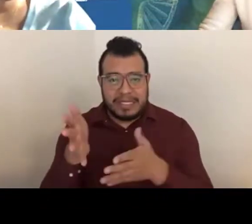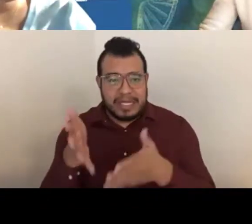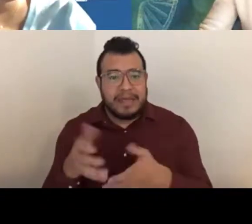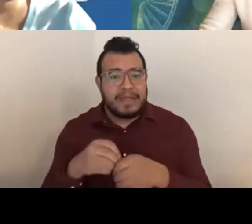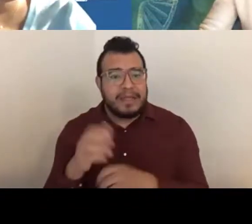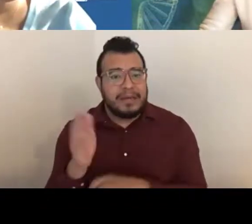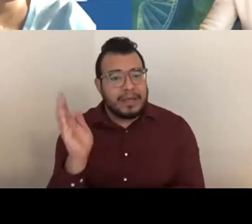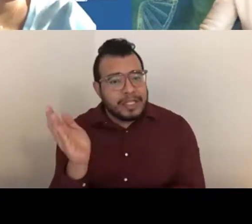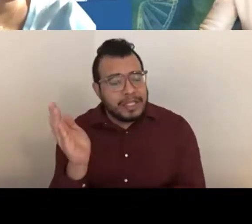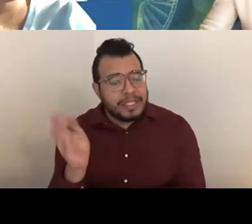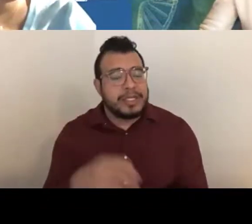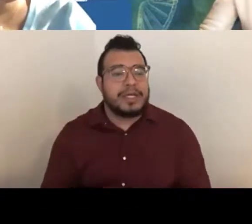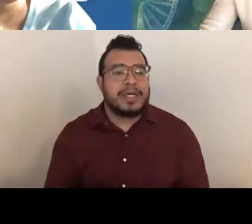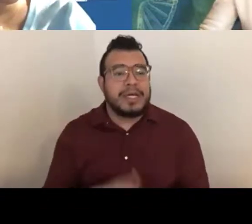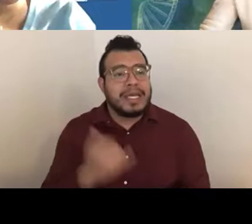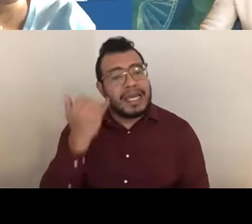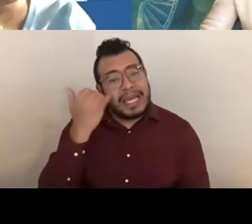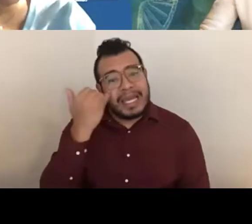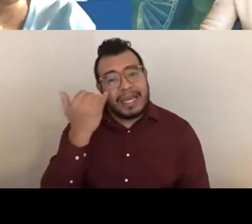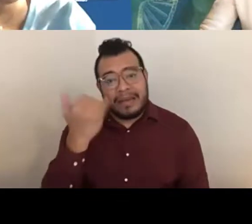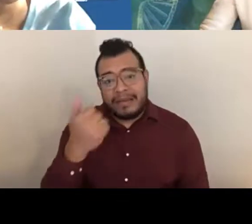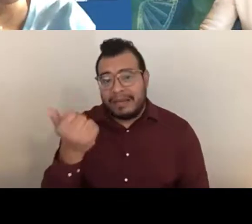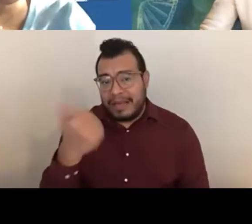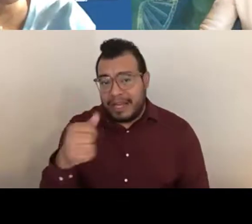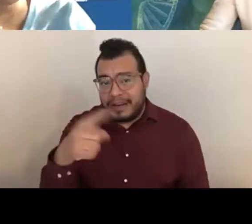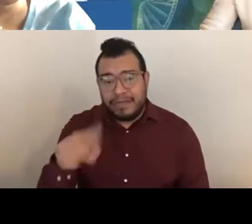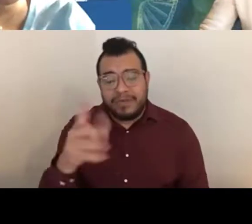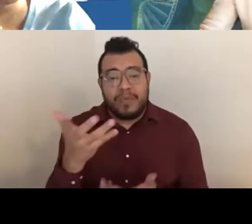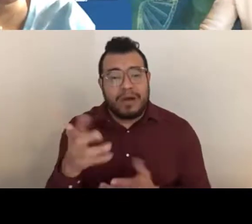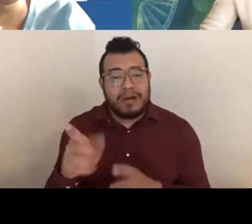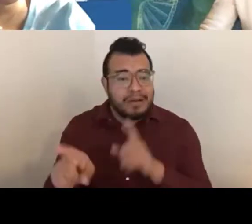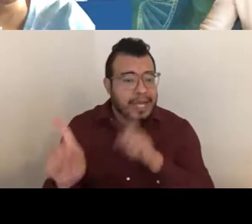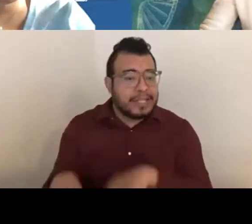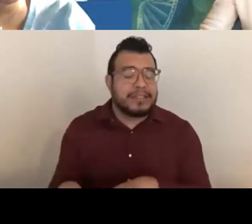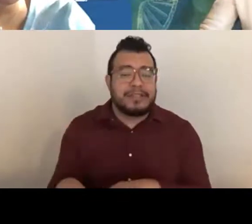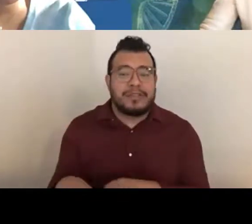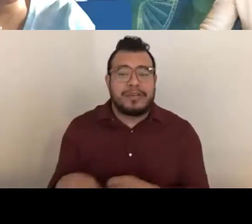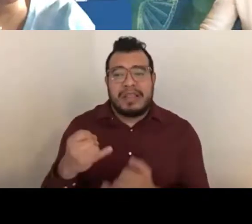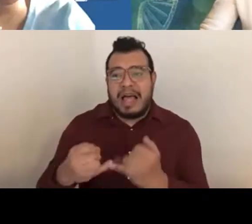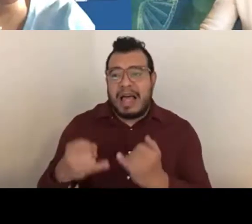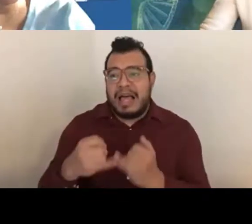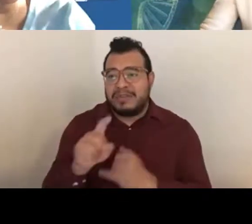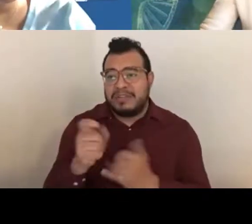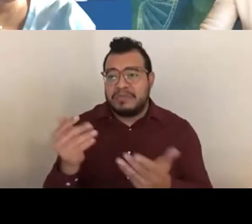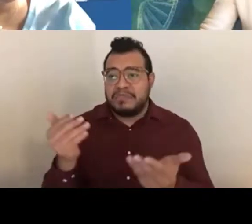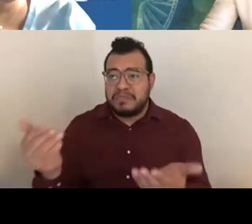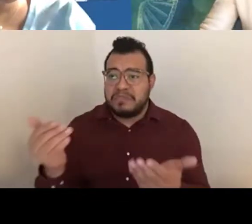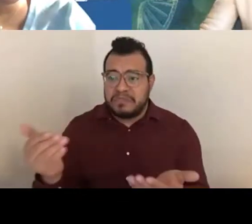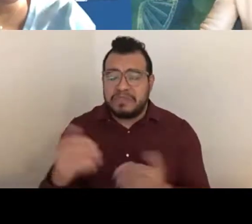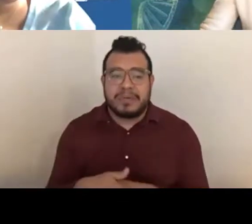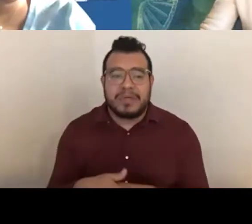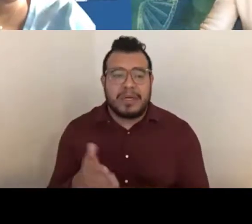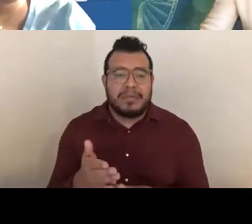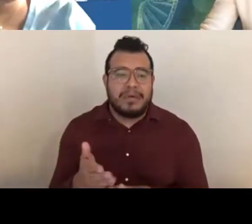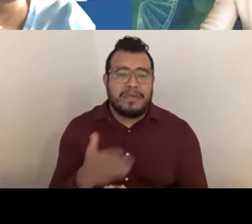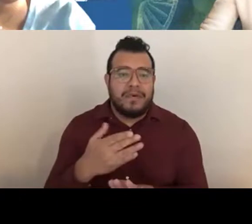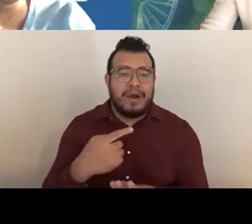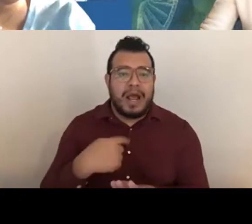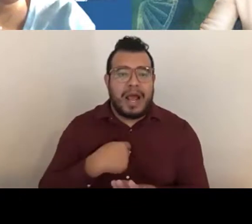so if any of you want to answer a last question you can go ahead and do so before I end out this session.